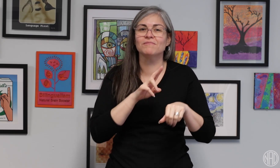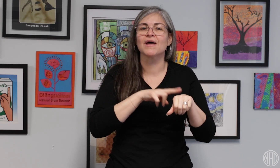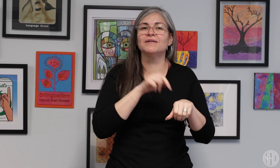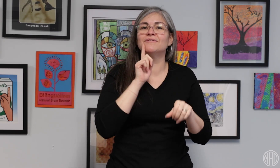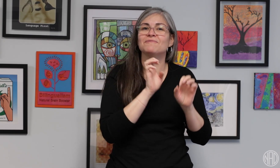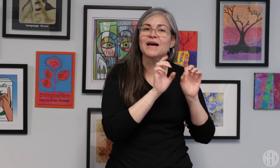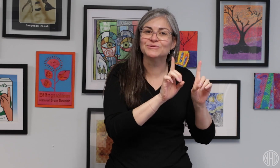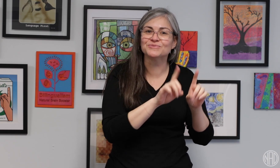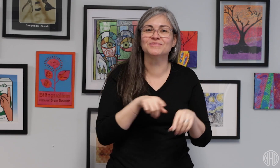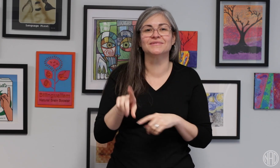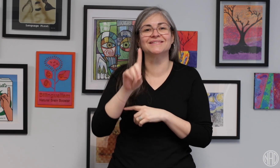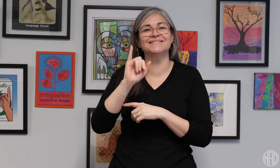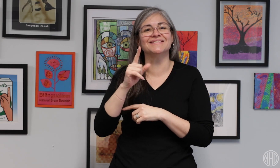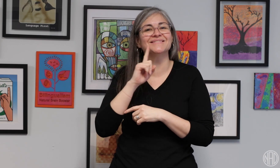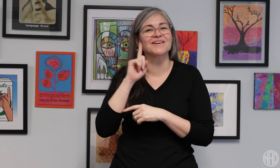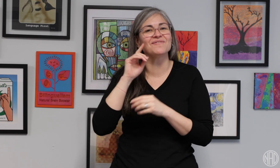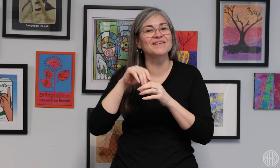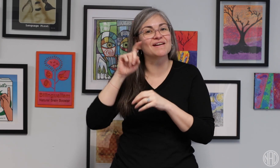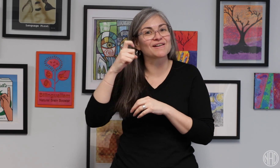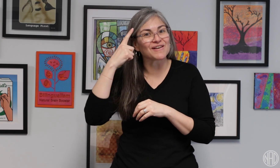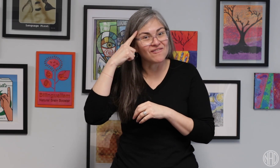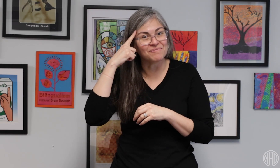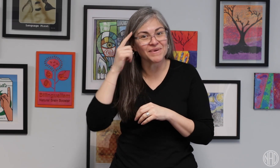the National Deaf Education Conference (NDEC) and Deaf In Government (DIG).